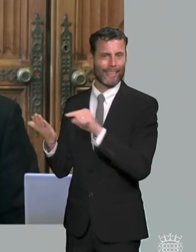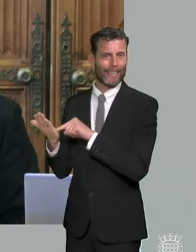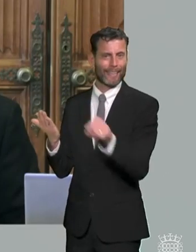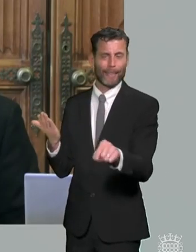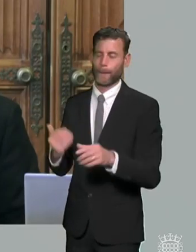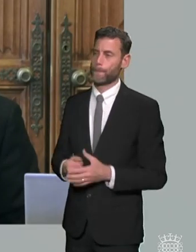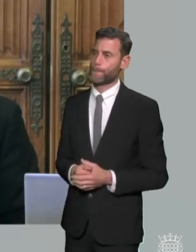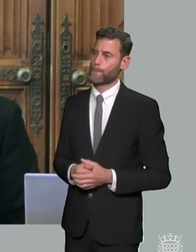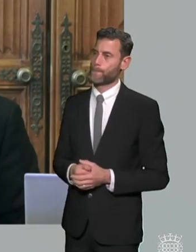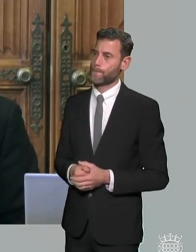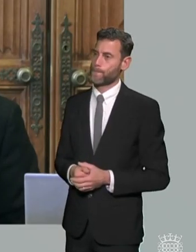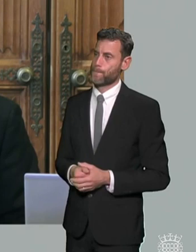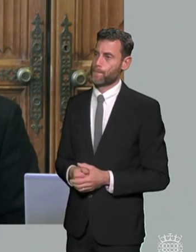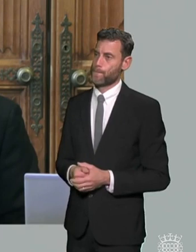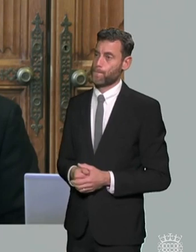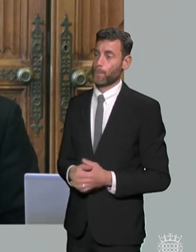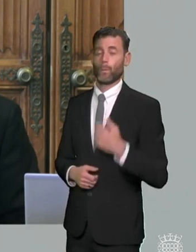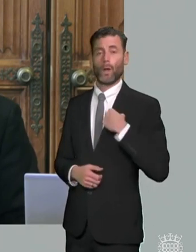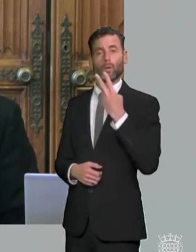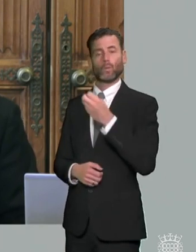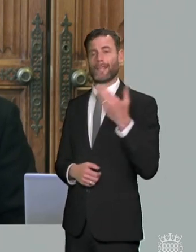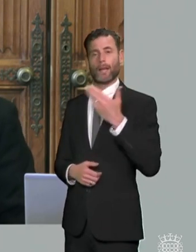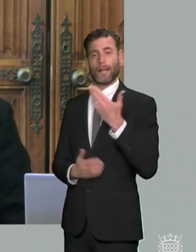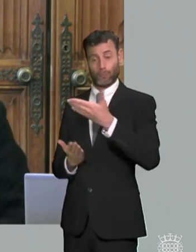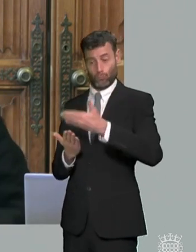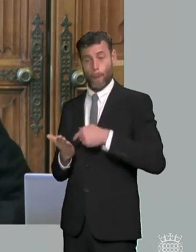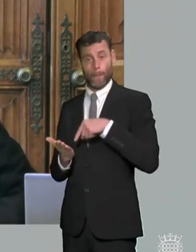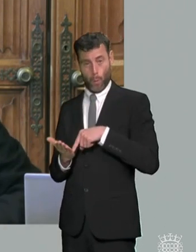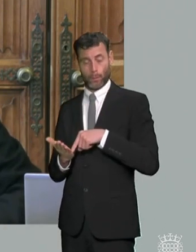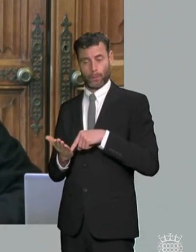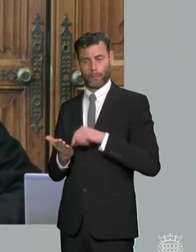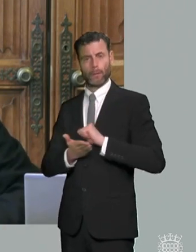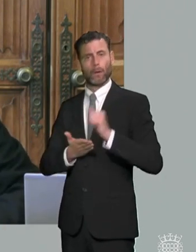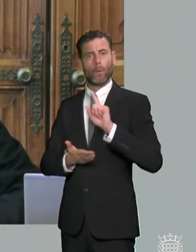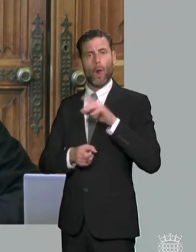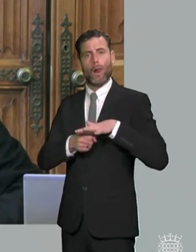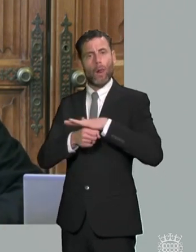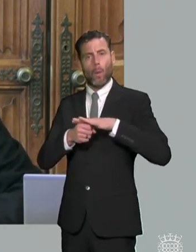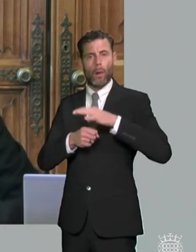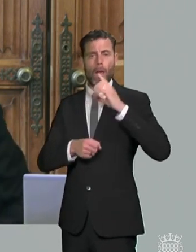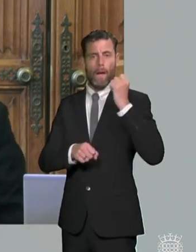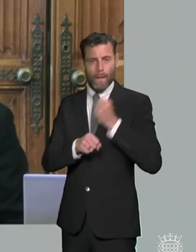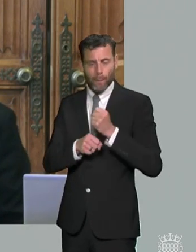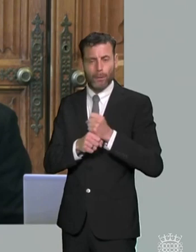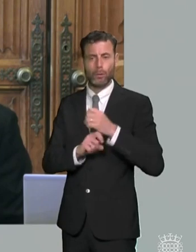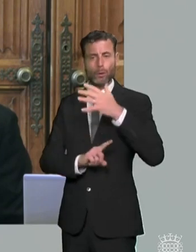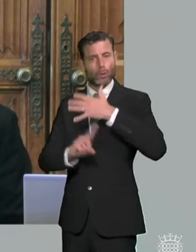is also in our 29 of what we suggested that the local government and social care ombudsmen